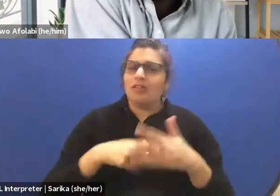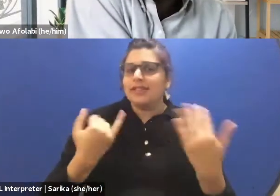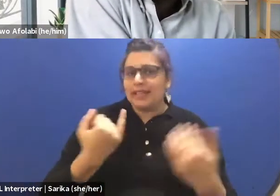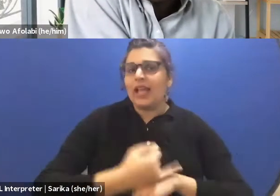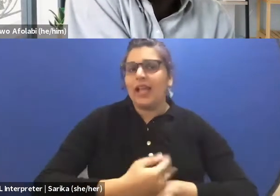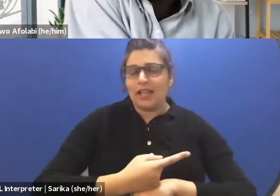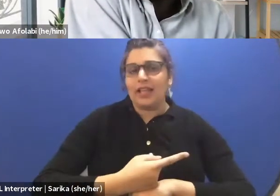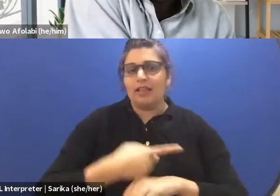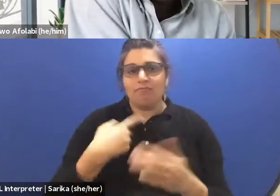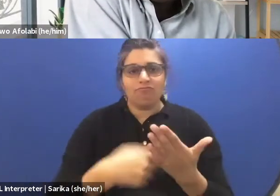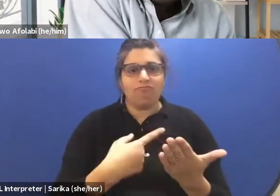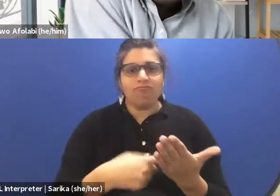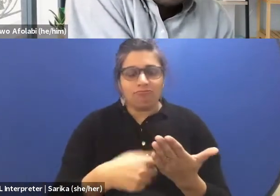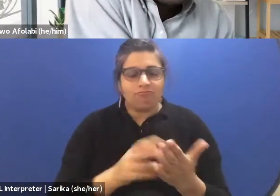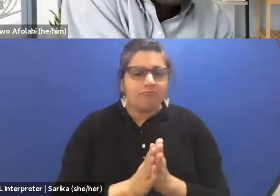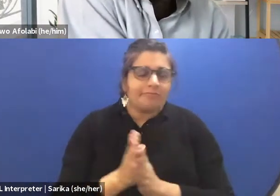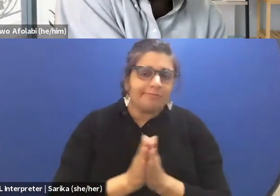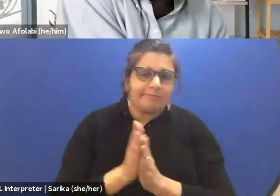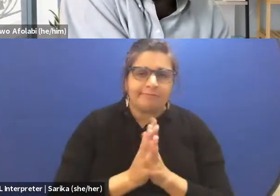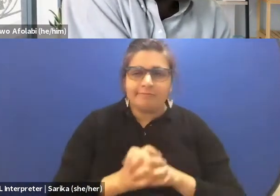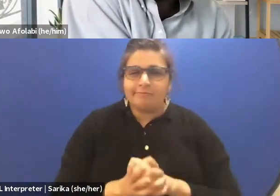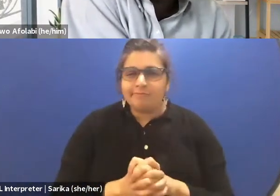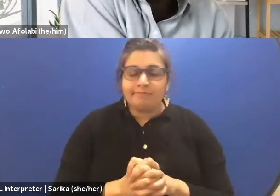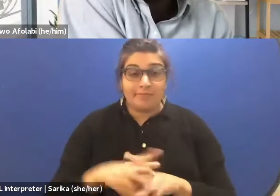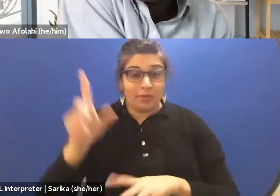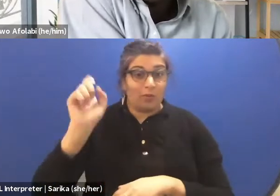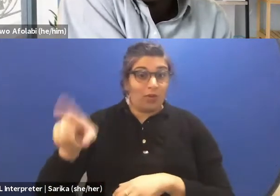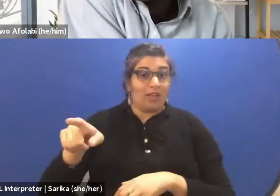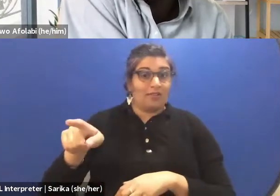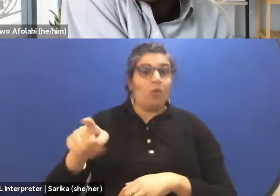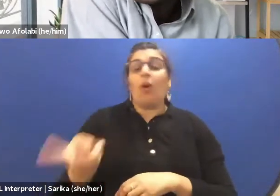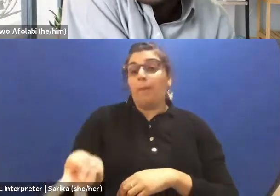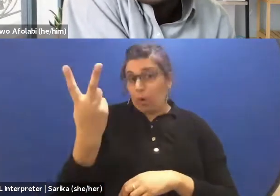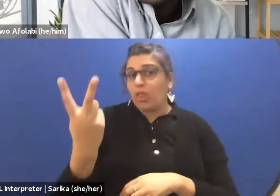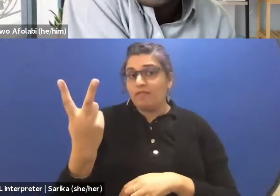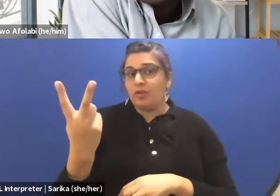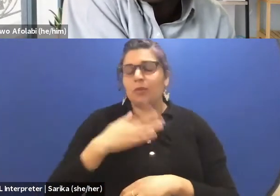with this question, I'd like both of you to really introduce yourself,